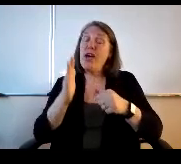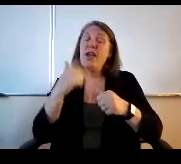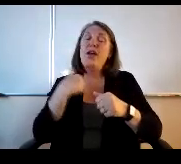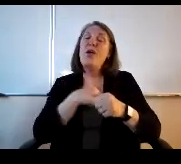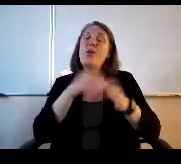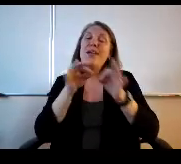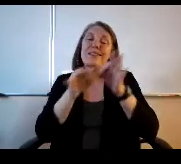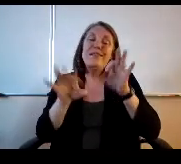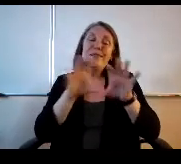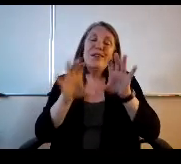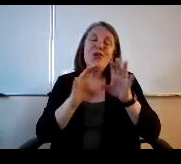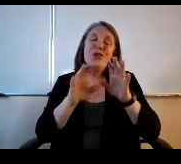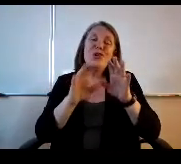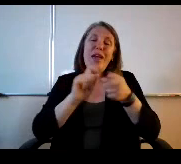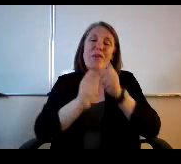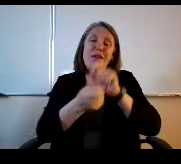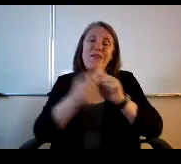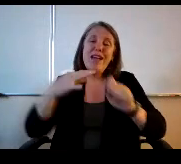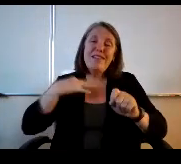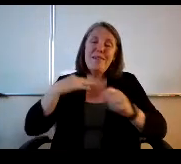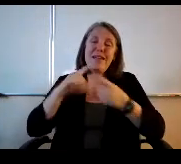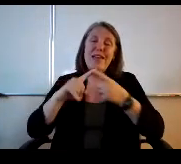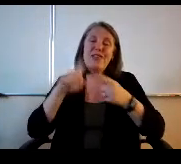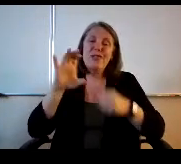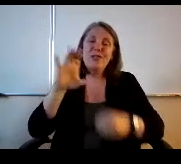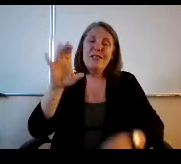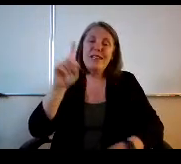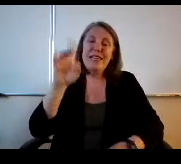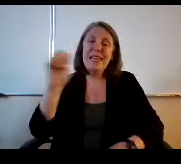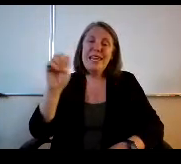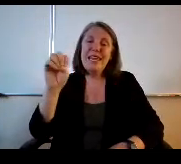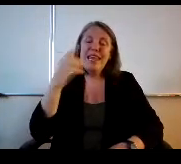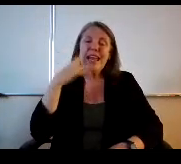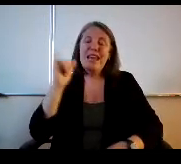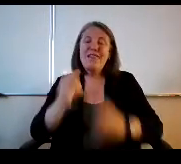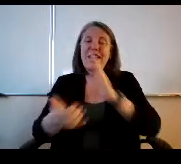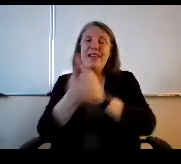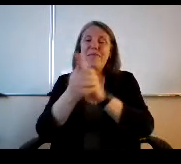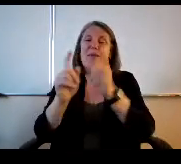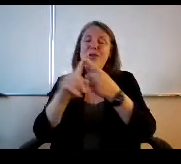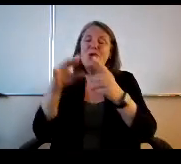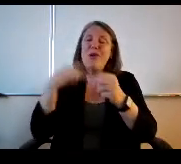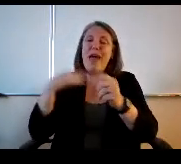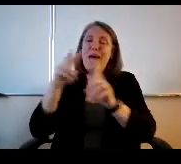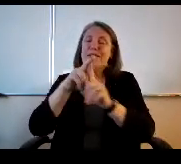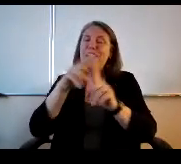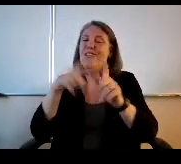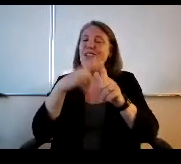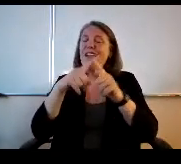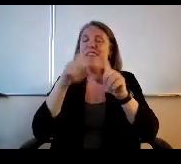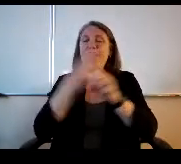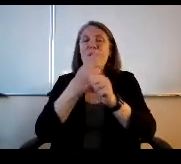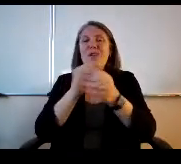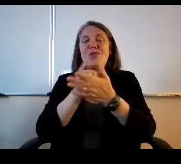We simply do a revised application to CDE. Kind of an amendment to our application and were able to use